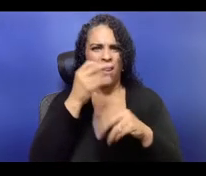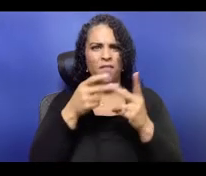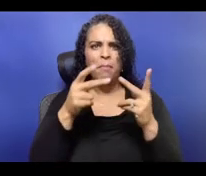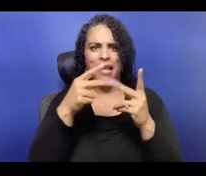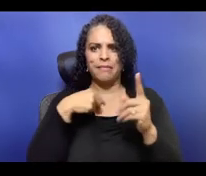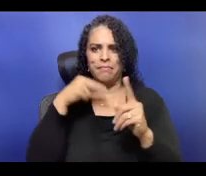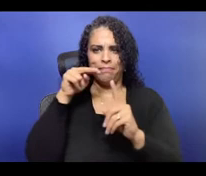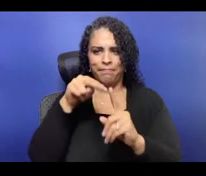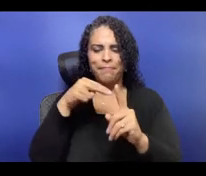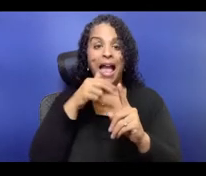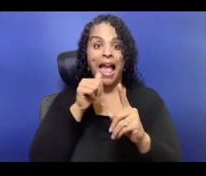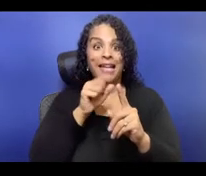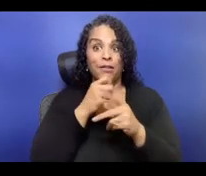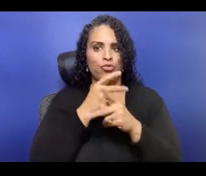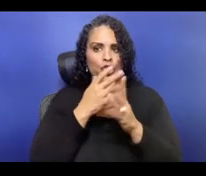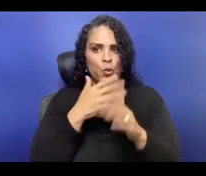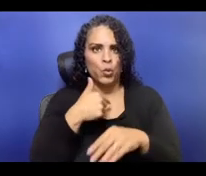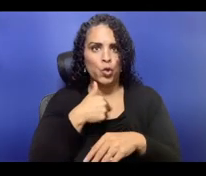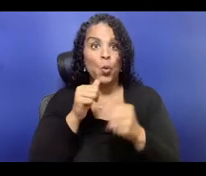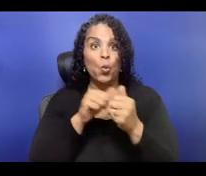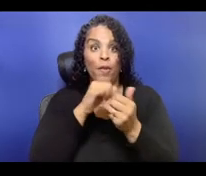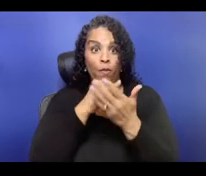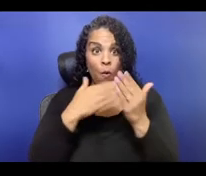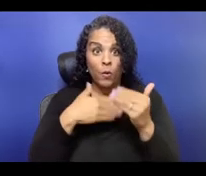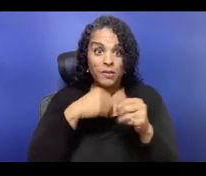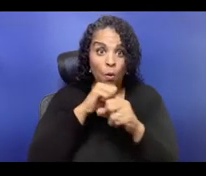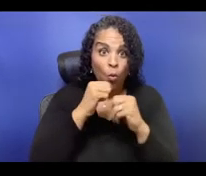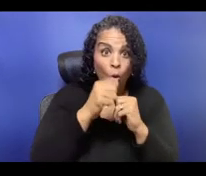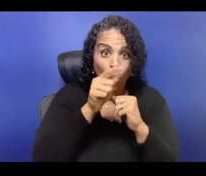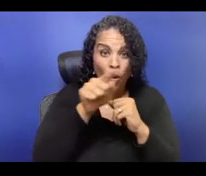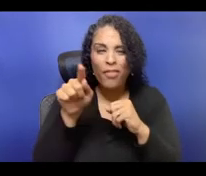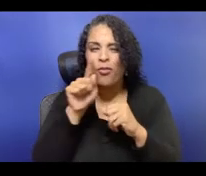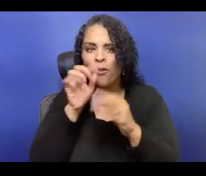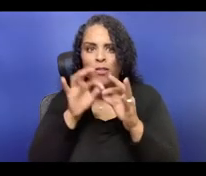introductions now, I'm gonna throw it over to Jason.